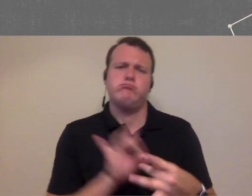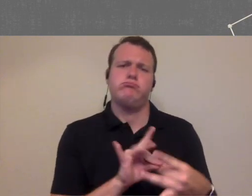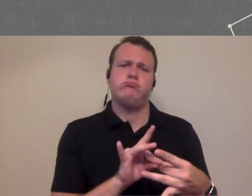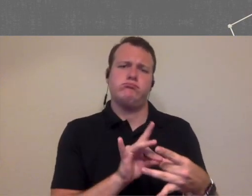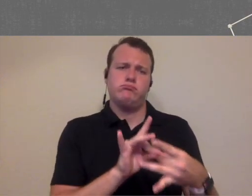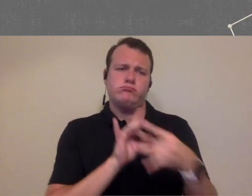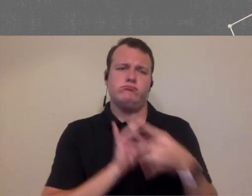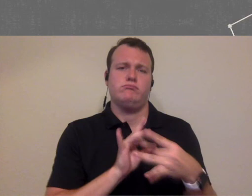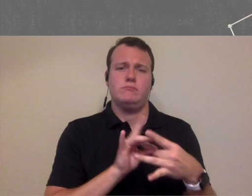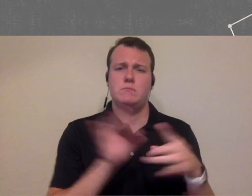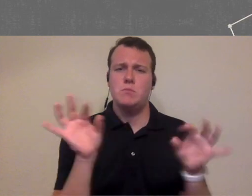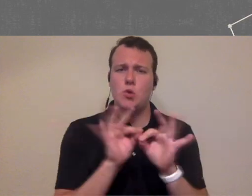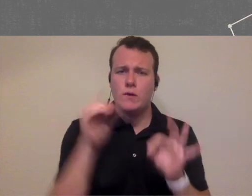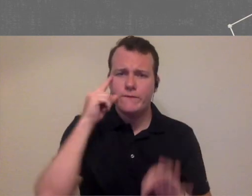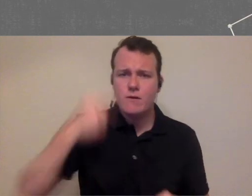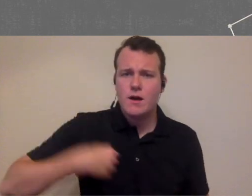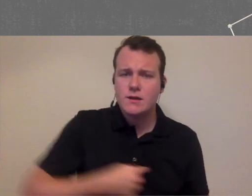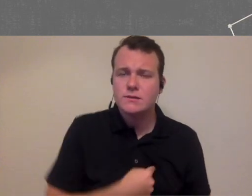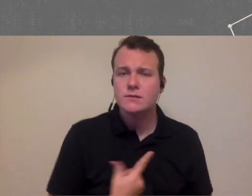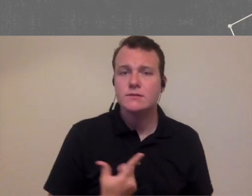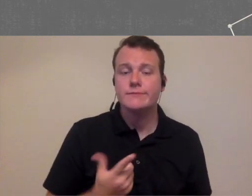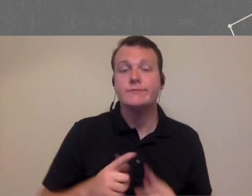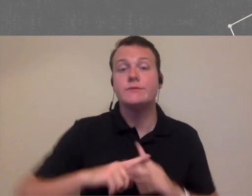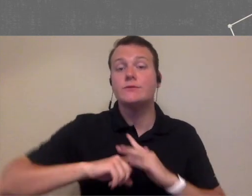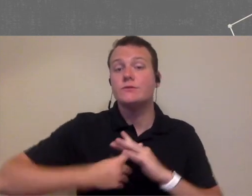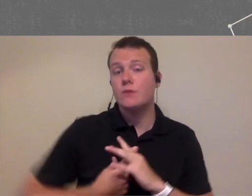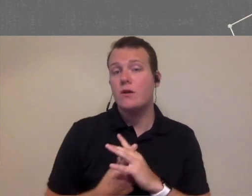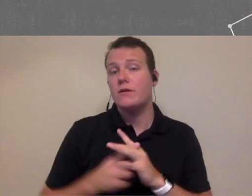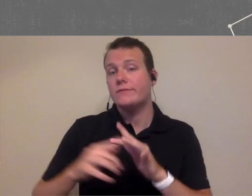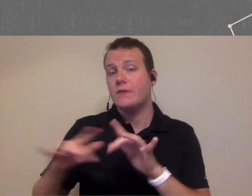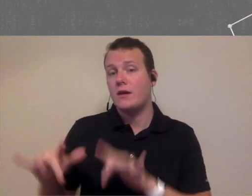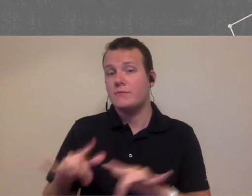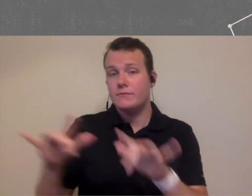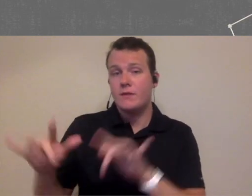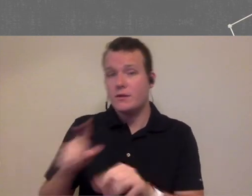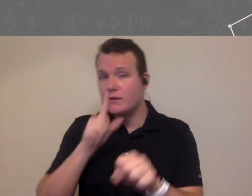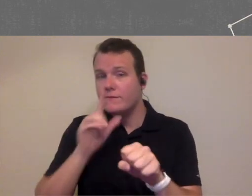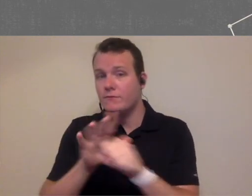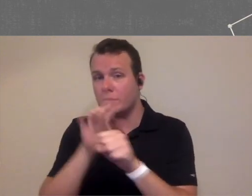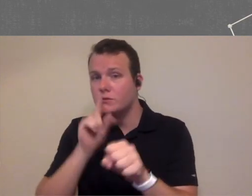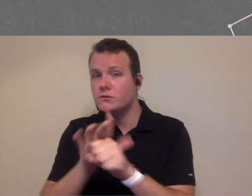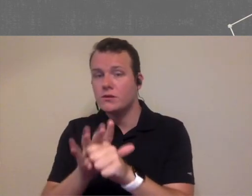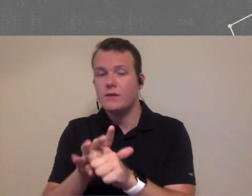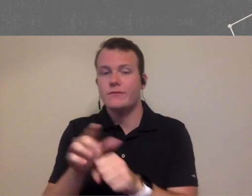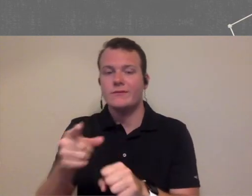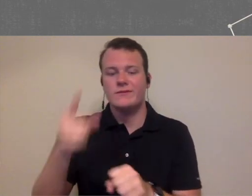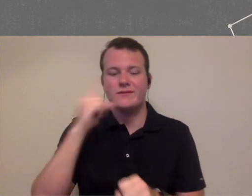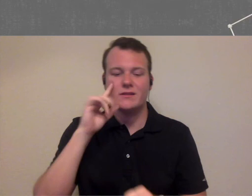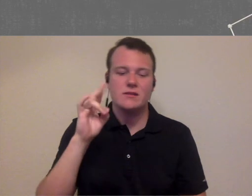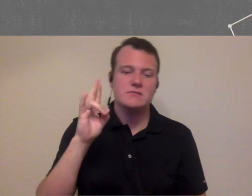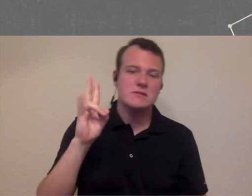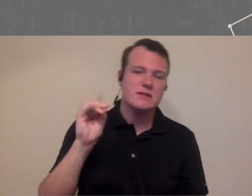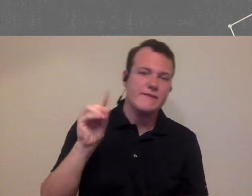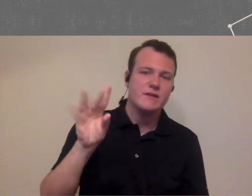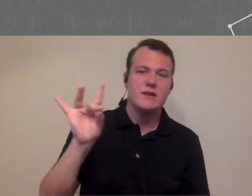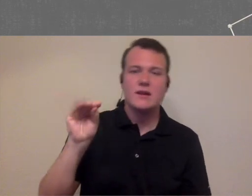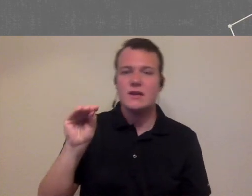we really need calm you know they started you know using automated you know confirmations they found in this case it was probably in the 70 to 80